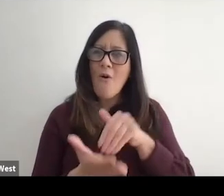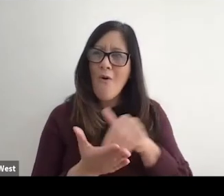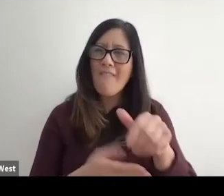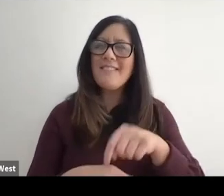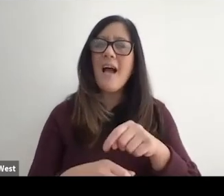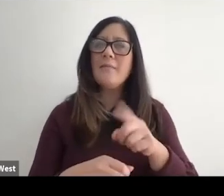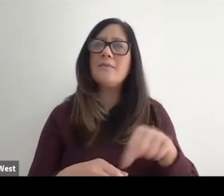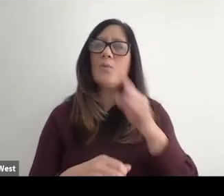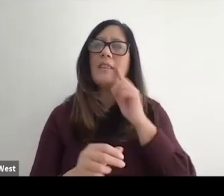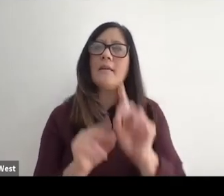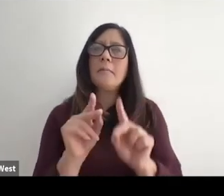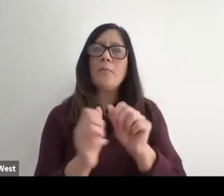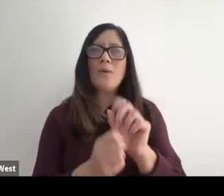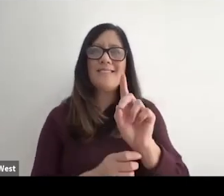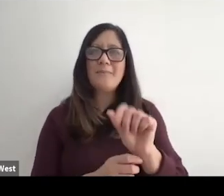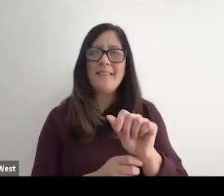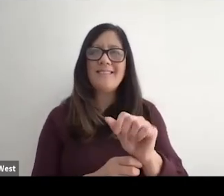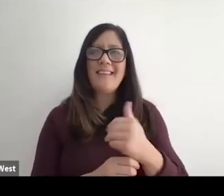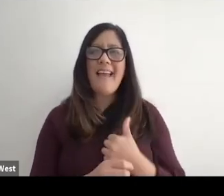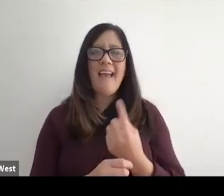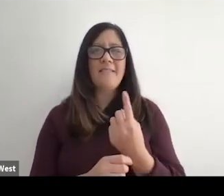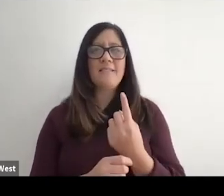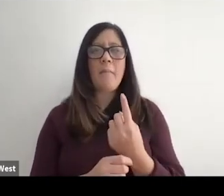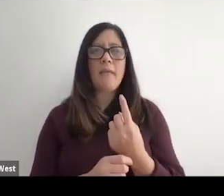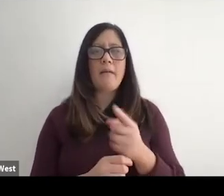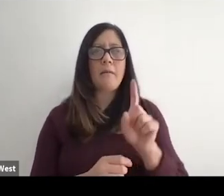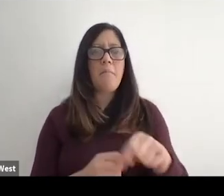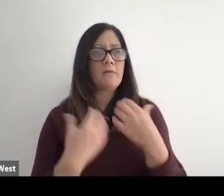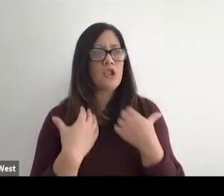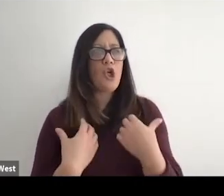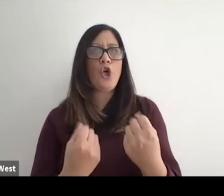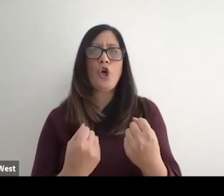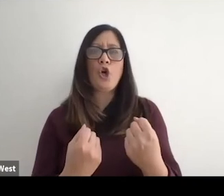Oftentimes we think that people disabilities have something that needs to be cured.